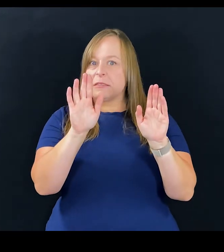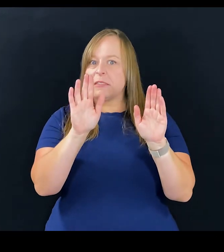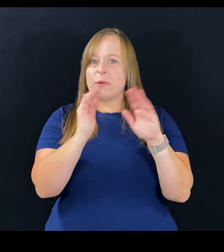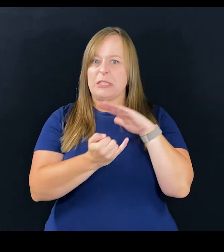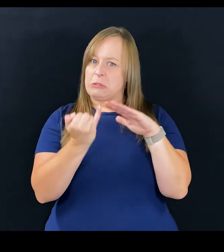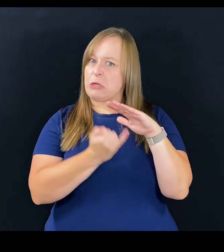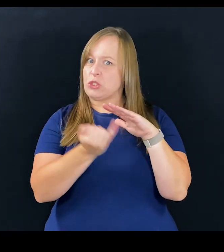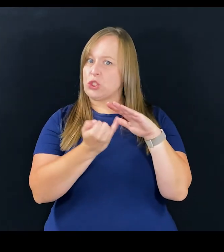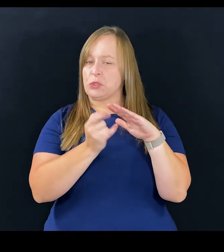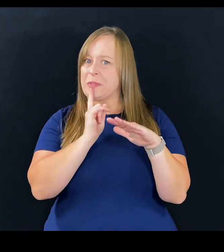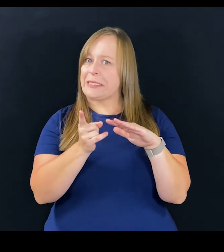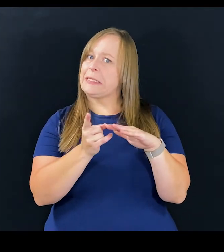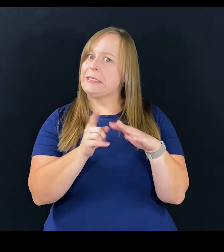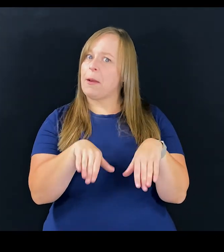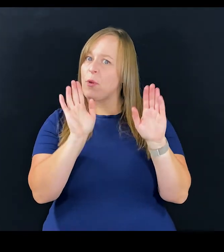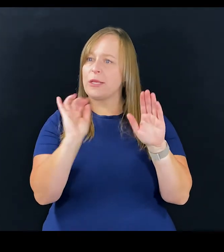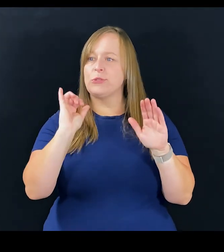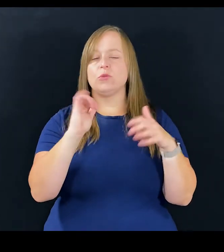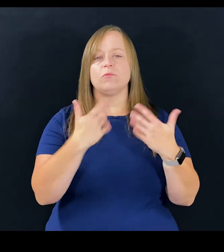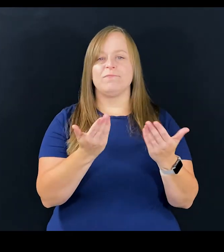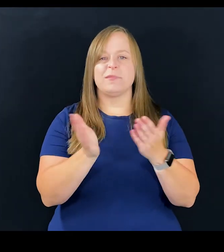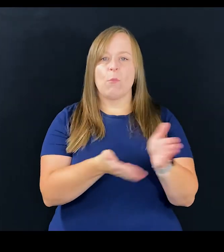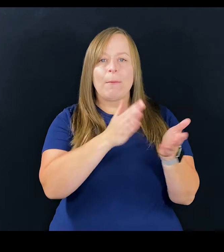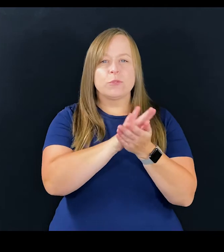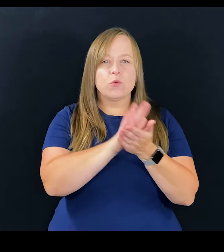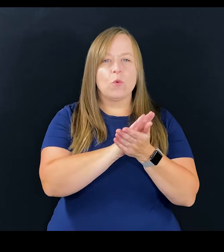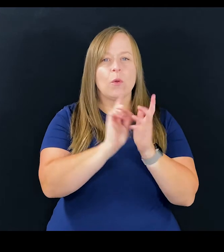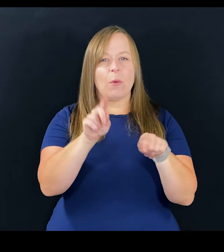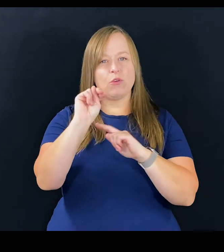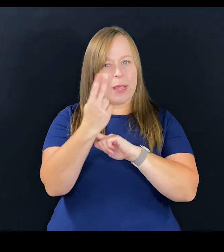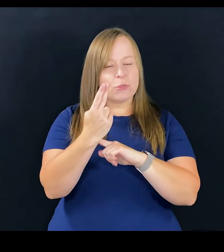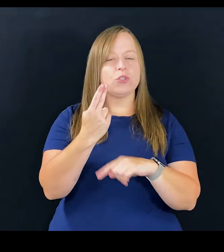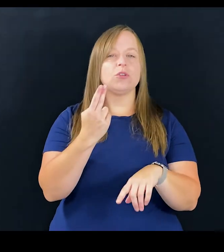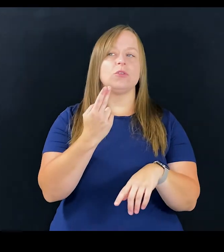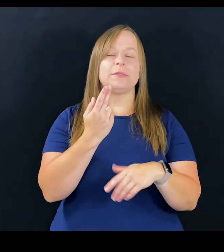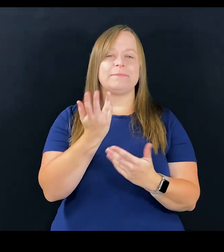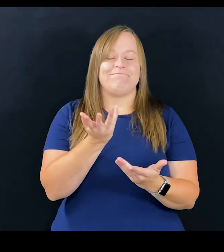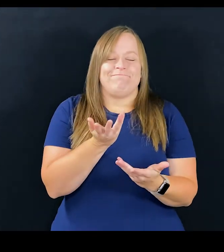a pretty sheltered upbringing though tOo, the prep school that I went to in New Hampshire was,